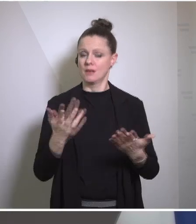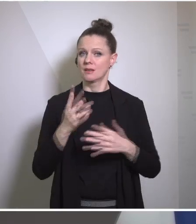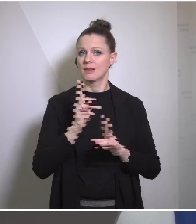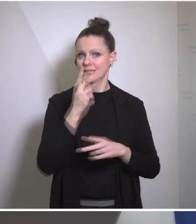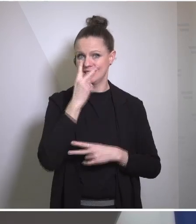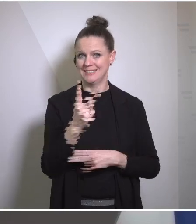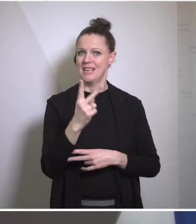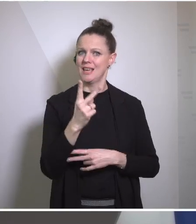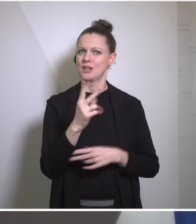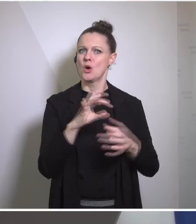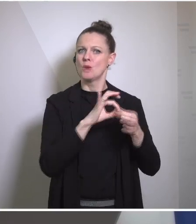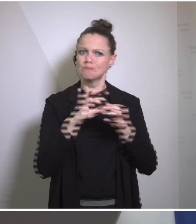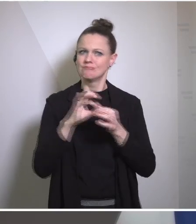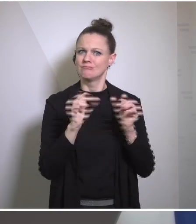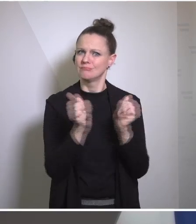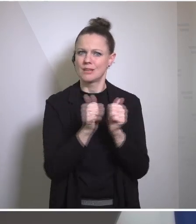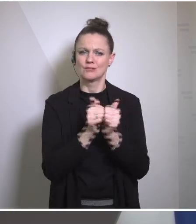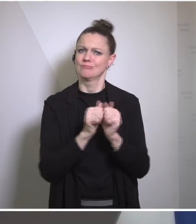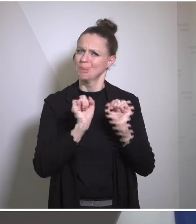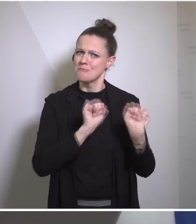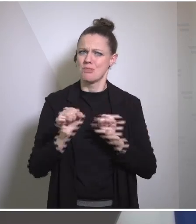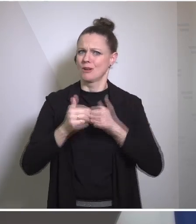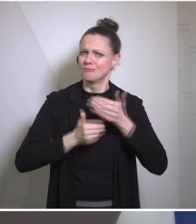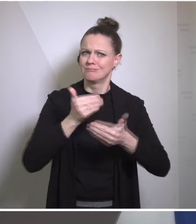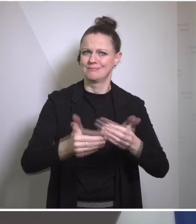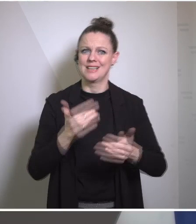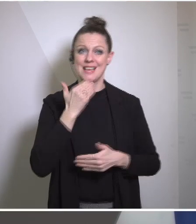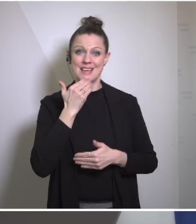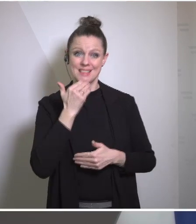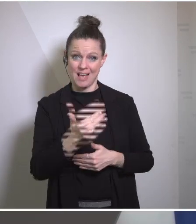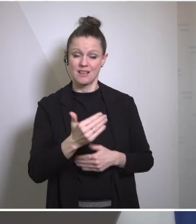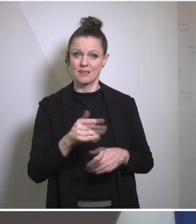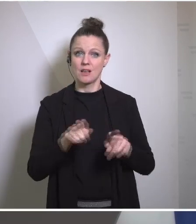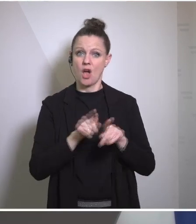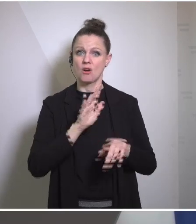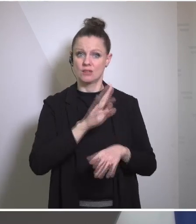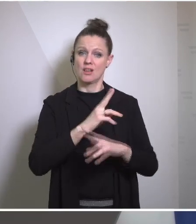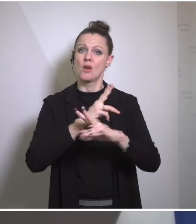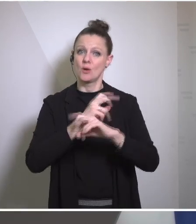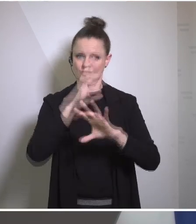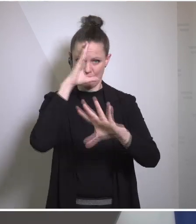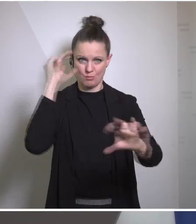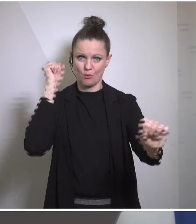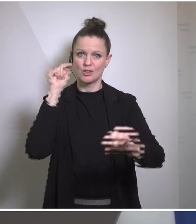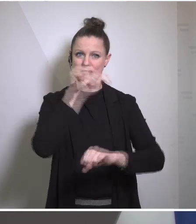partnership is prospering. Also thanks to the work of our Austrian Ambassador in Washington,